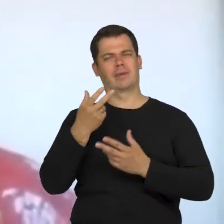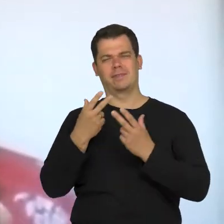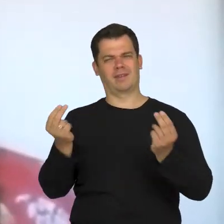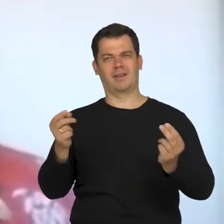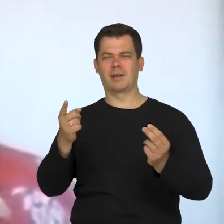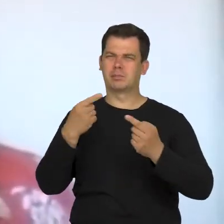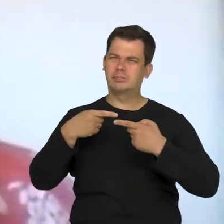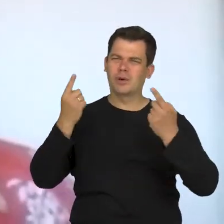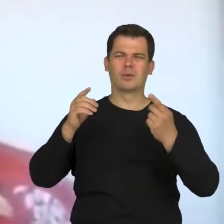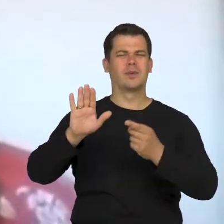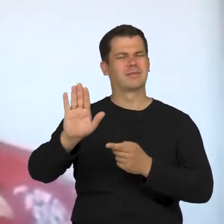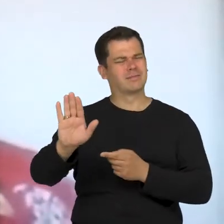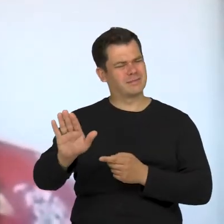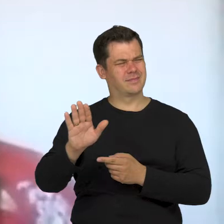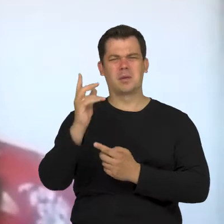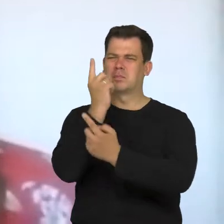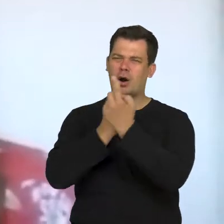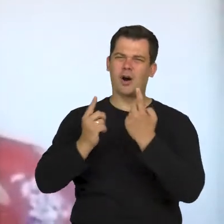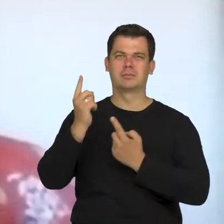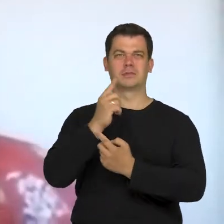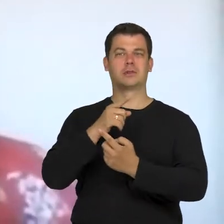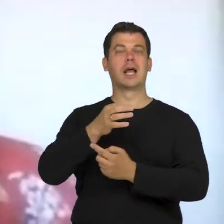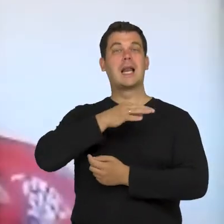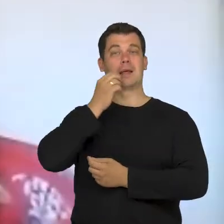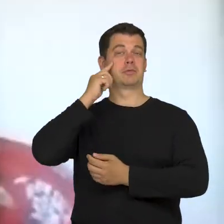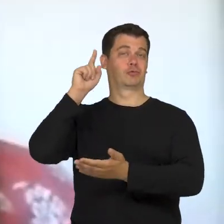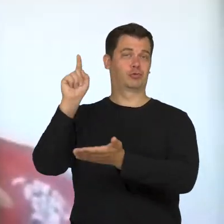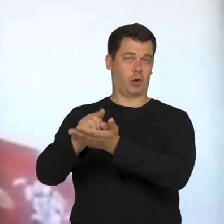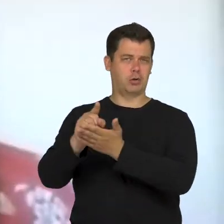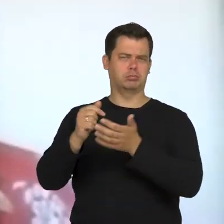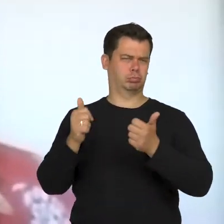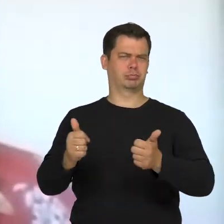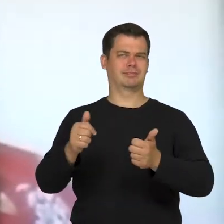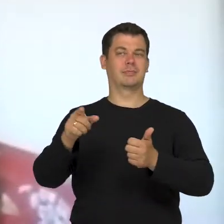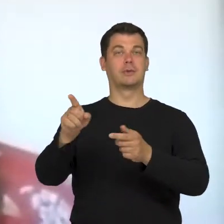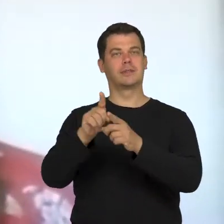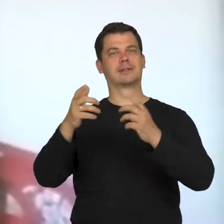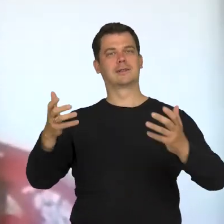and told him that it's impossible and that he may have acting skills and he may want to be an actor